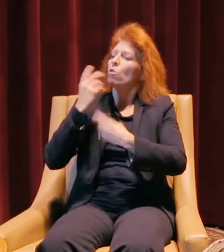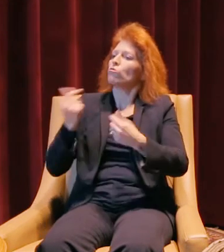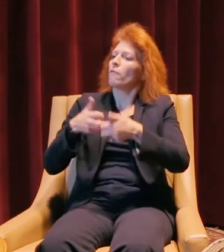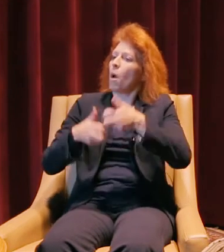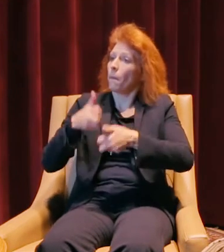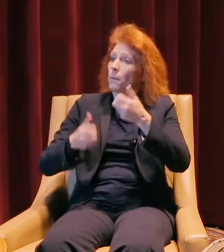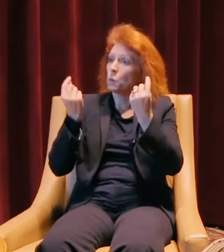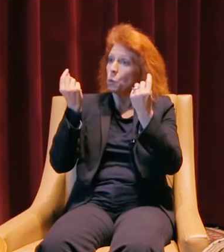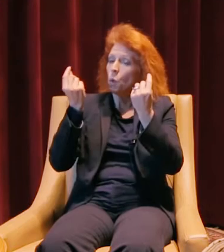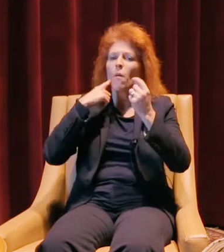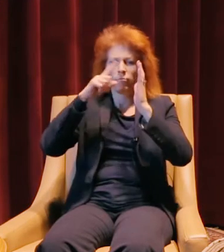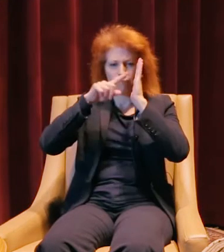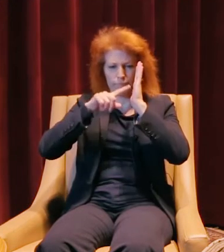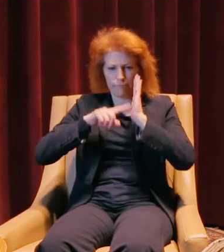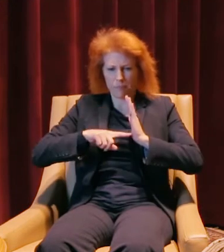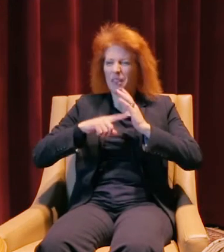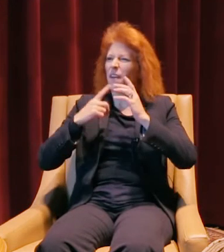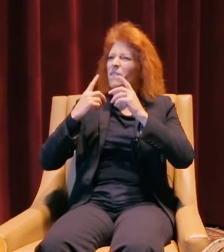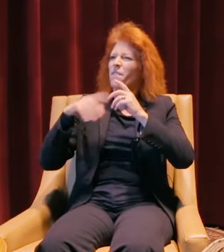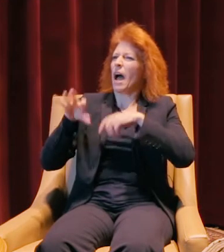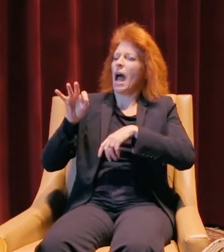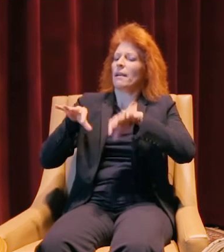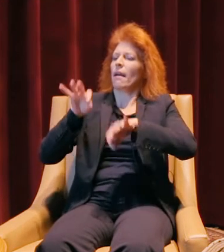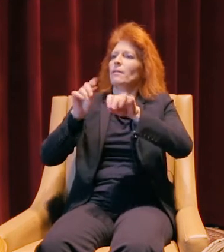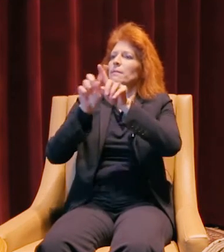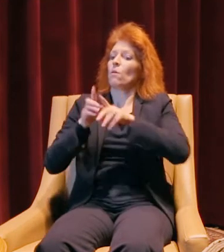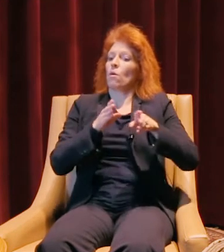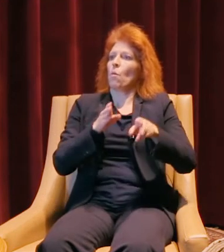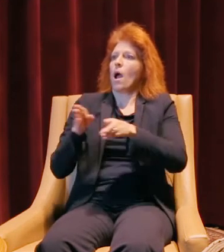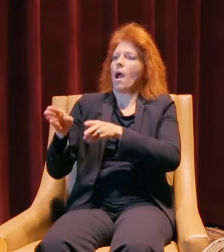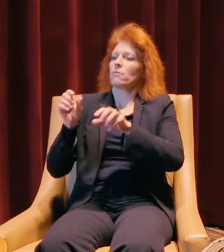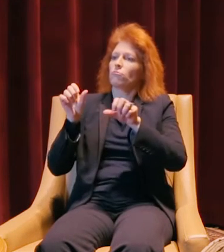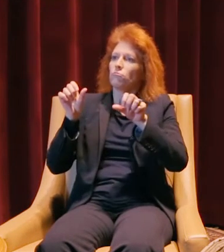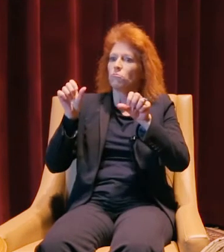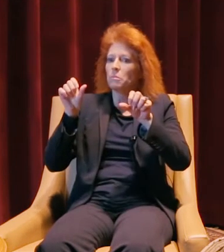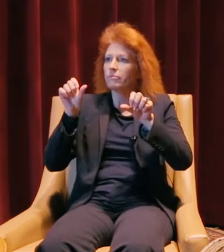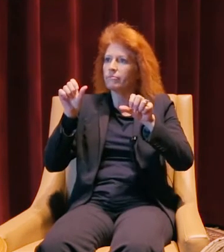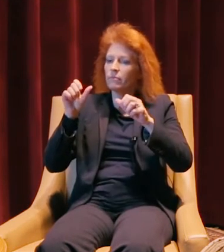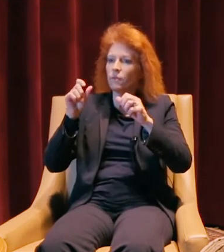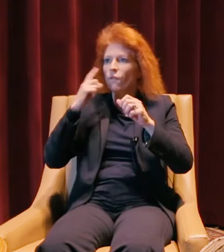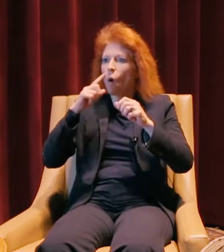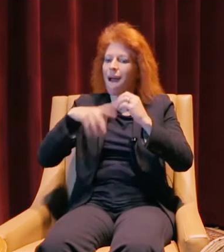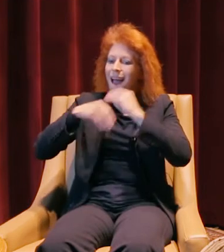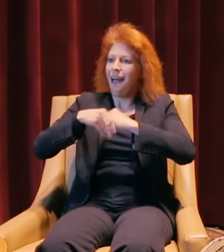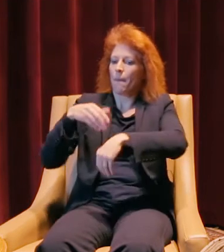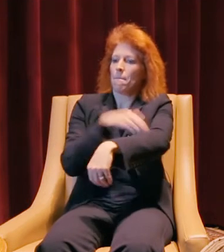so I started doing some research to find out what different avenues I could go down to add some power to the Jeep.